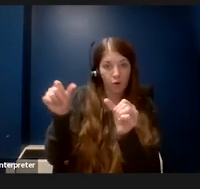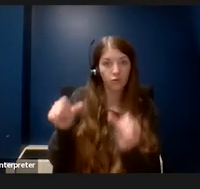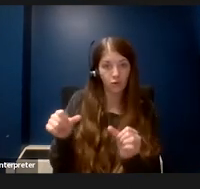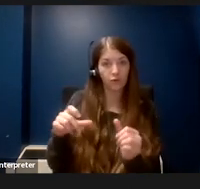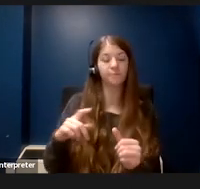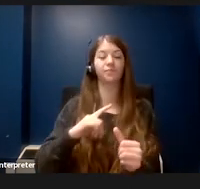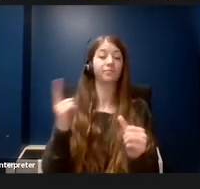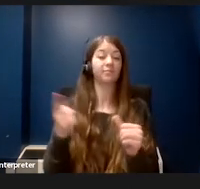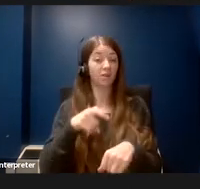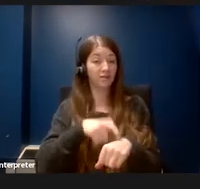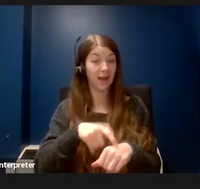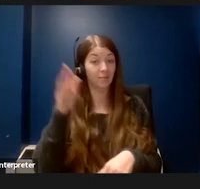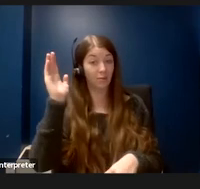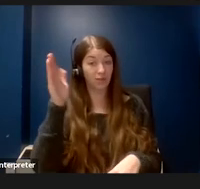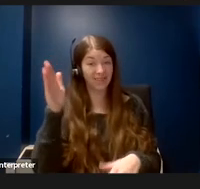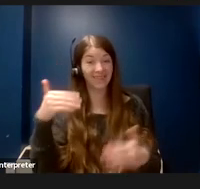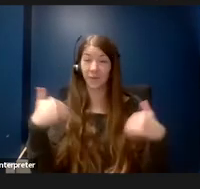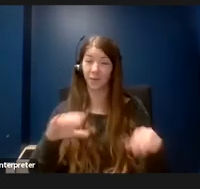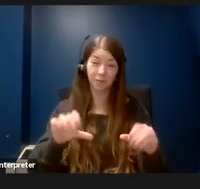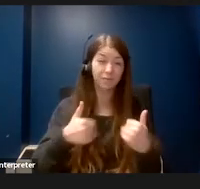it was difficult to present because I couldn't point to anything.